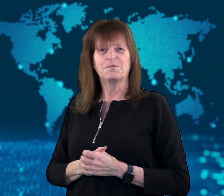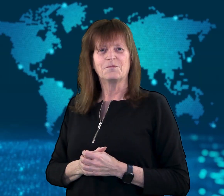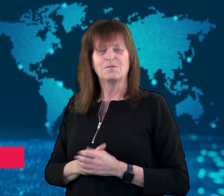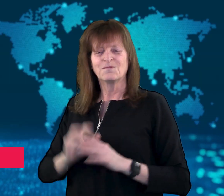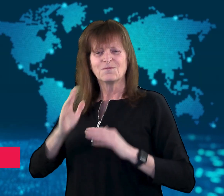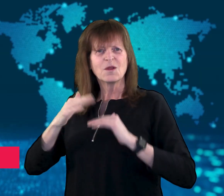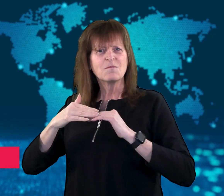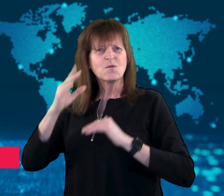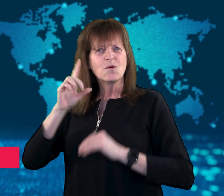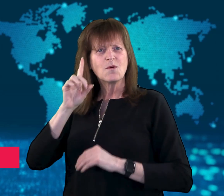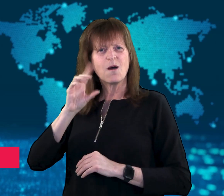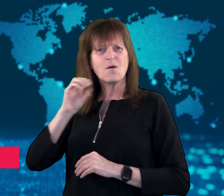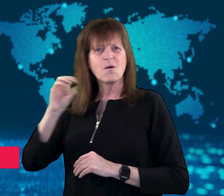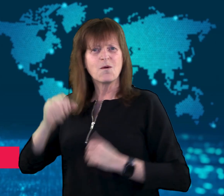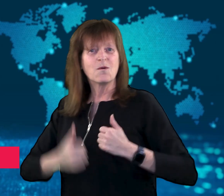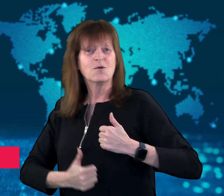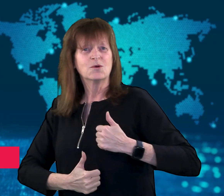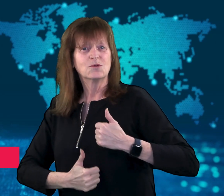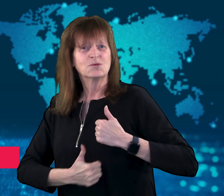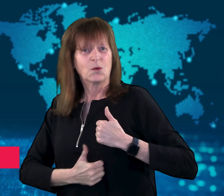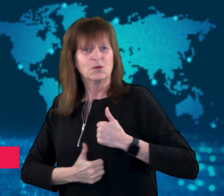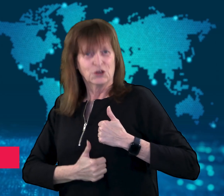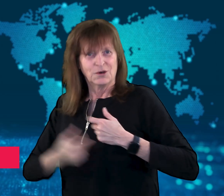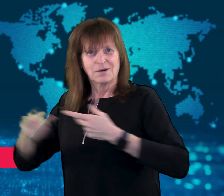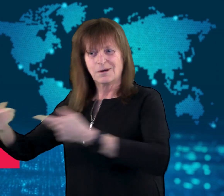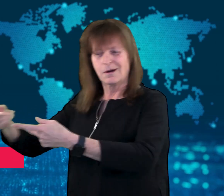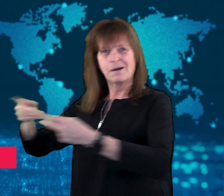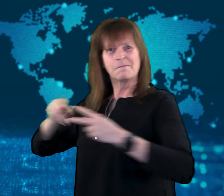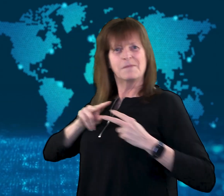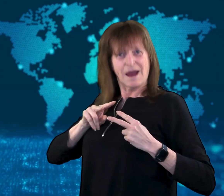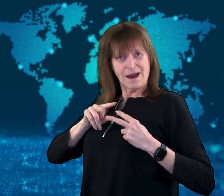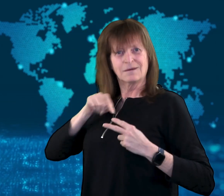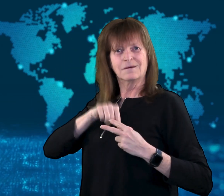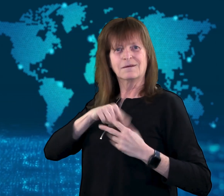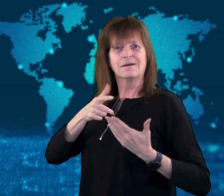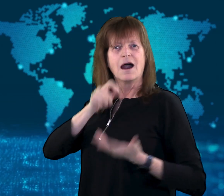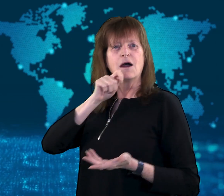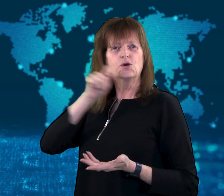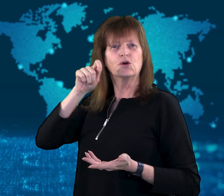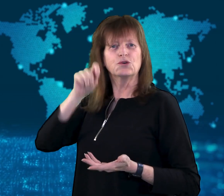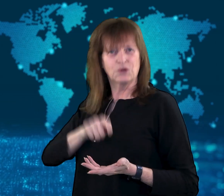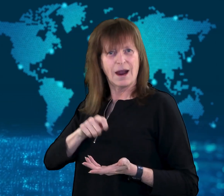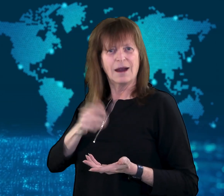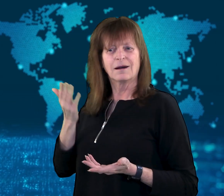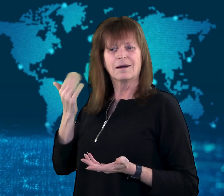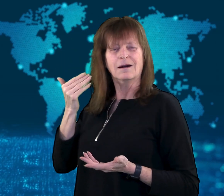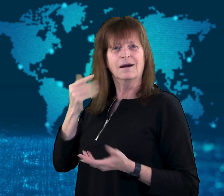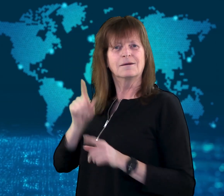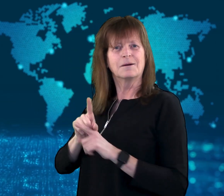[GEORGIA]: Over 100 soldiers were returned to Ukraine in